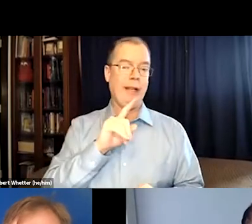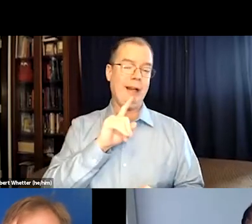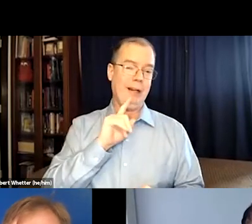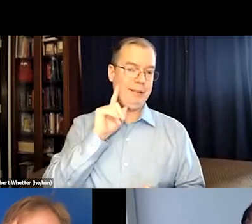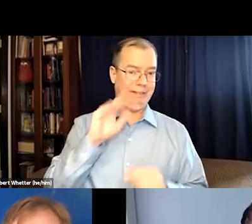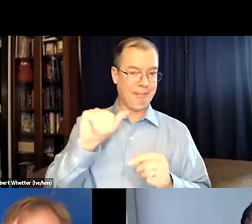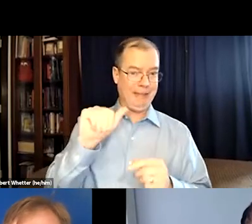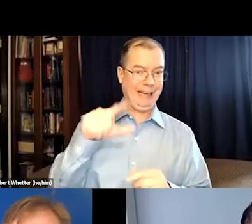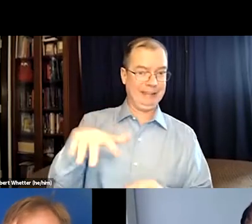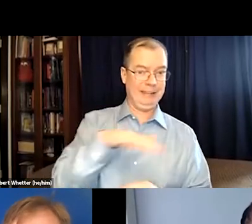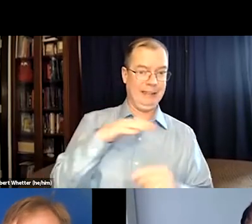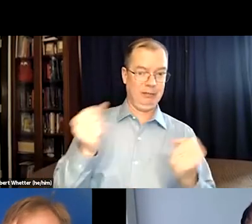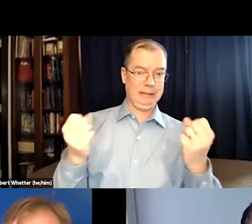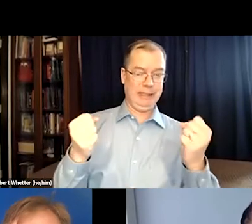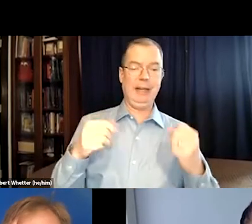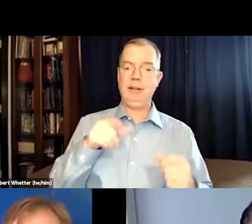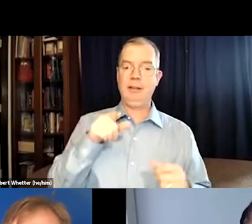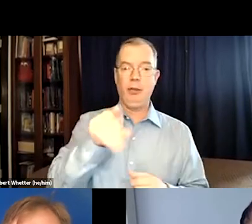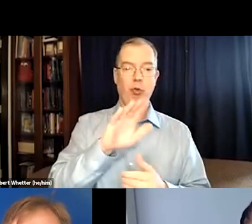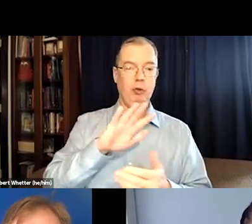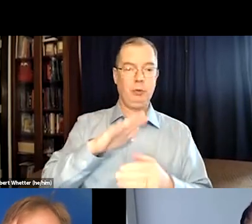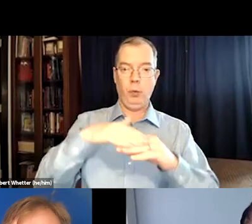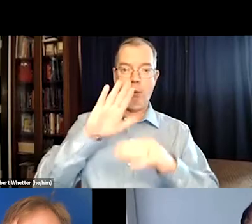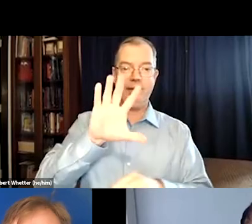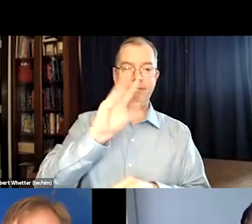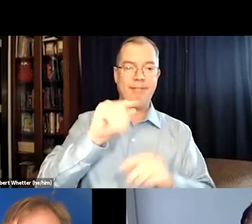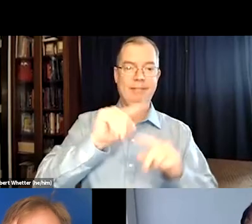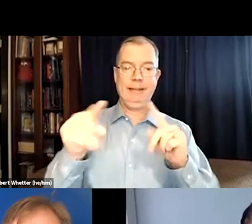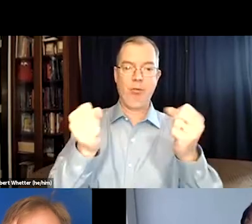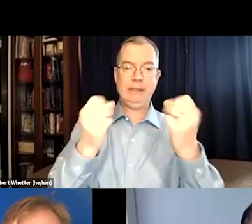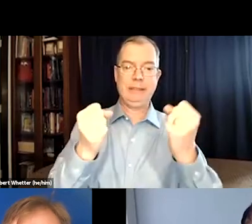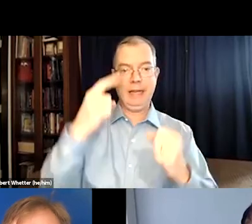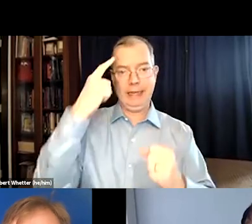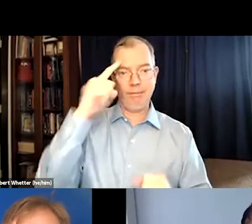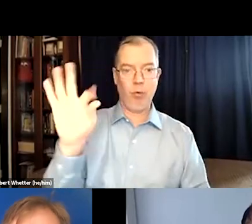And I like to make a point that deaf people and ASL signers,